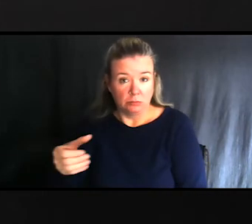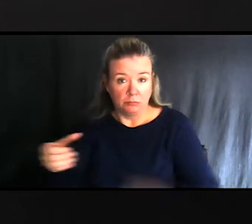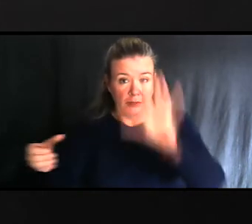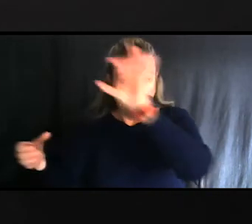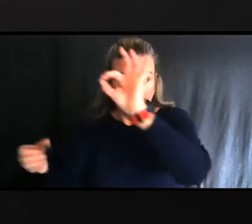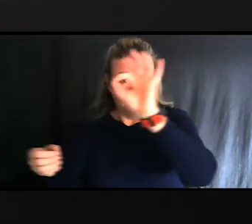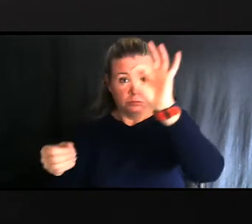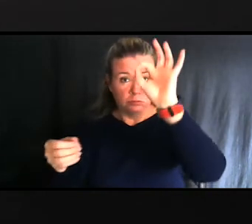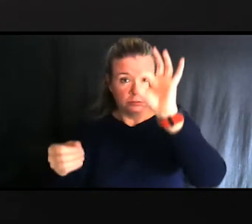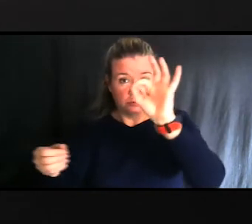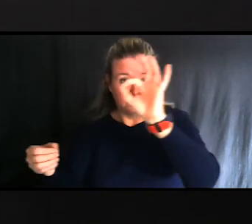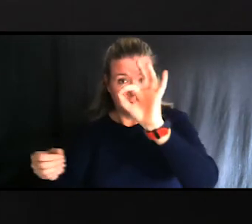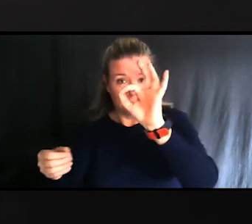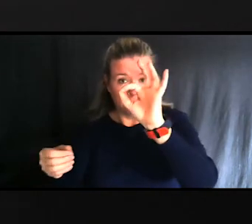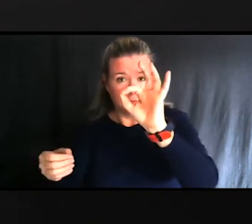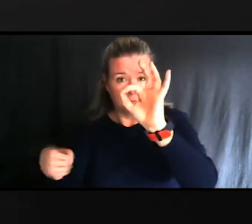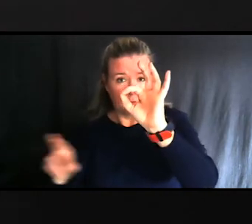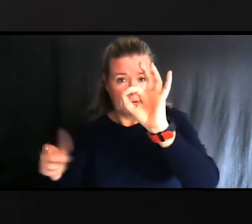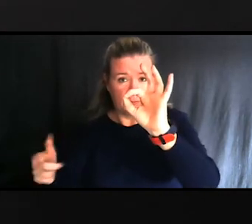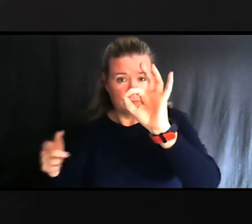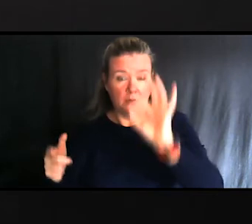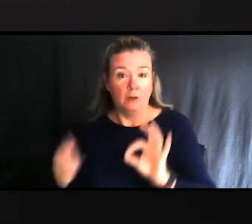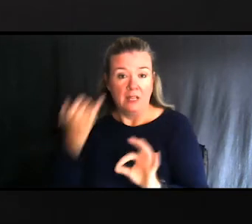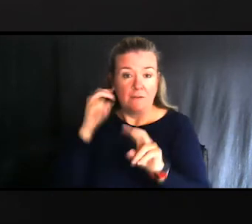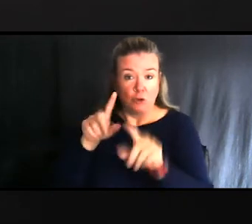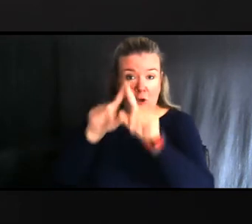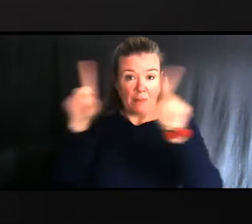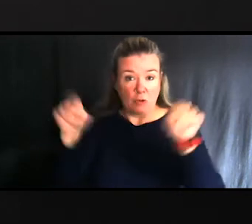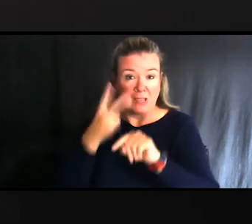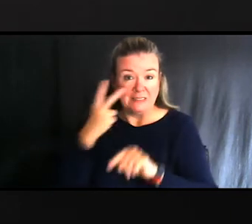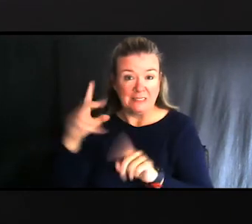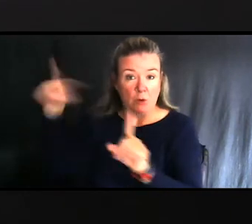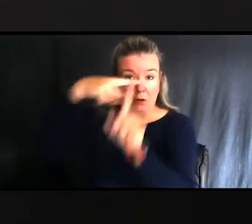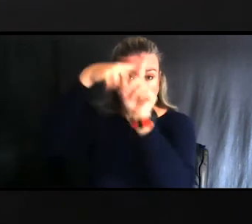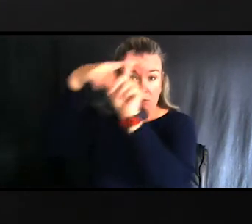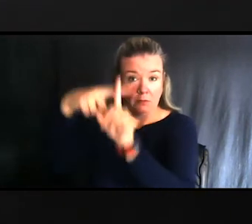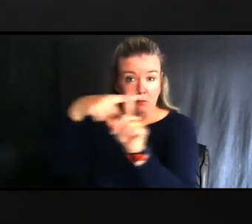You look up on the monitor and you can see where the crosshairs are in the monitor, you